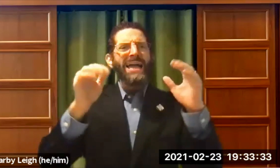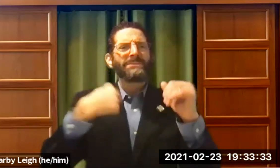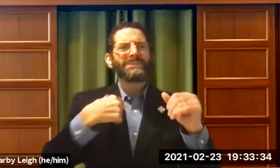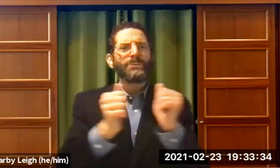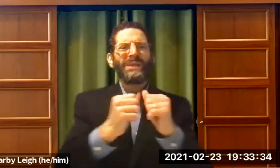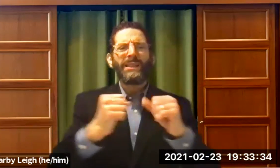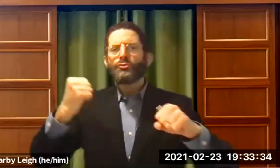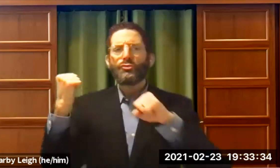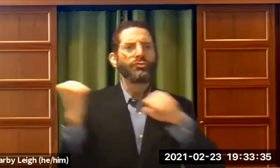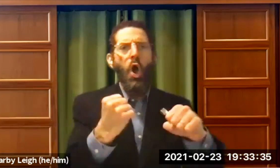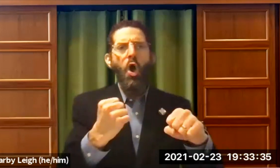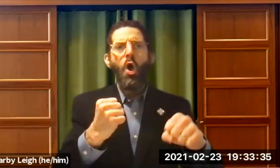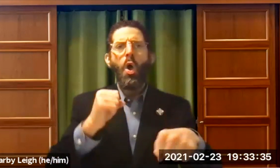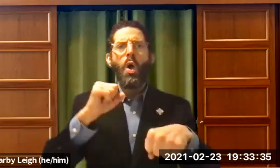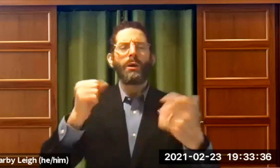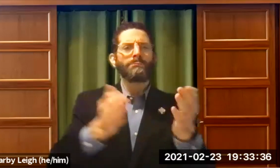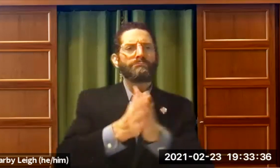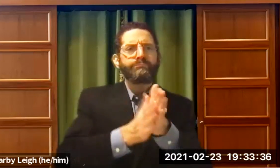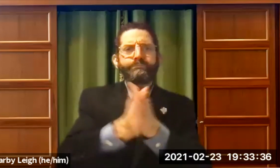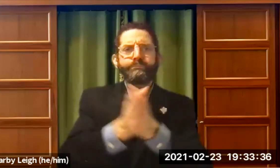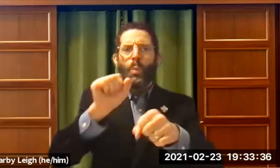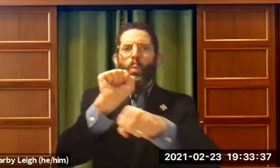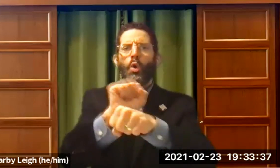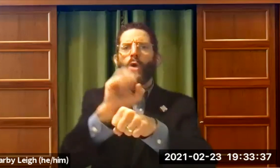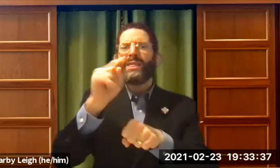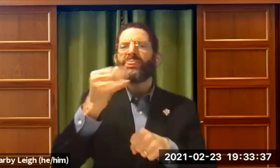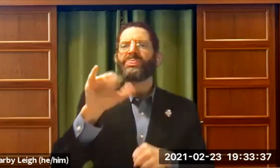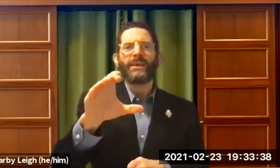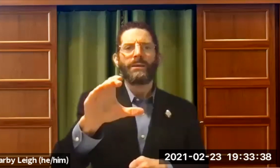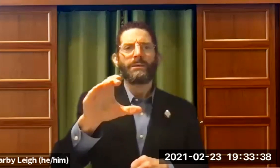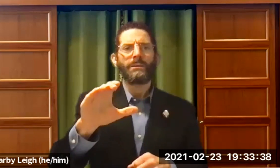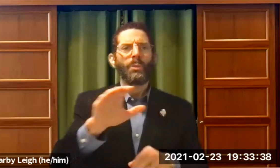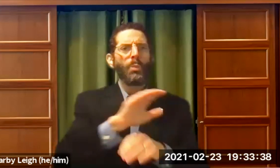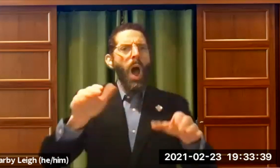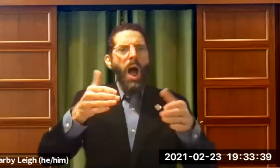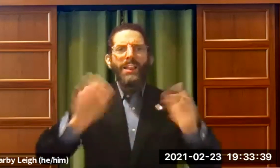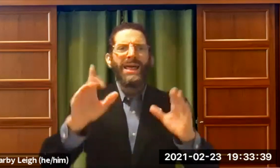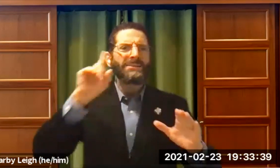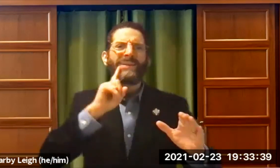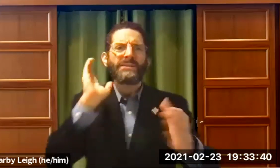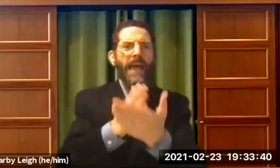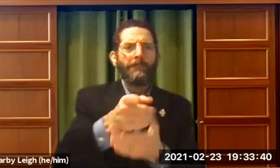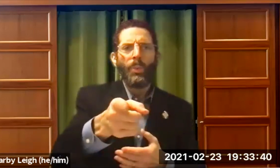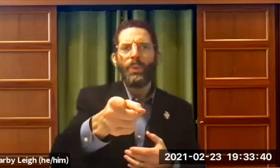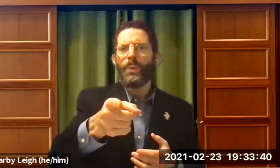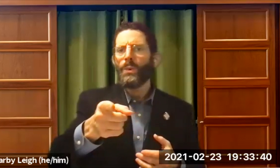She's here tonight. She raised me with a very strong motivation and a strong work ethic.